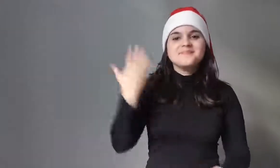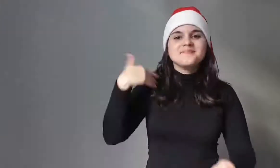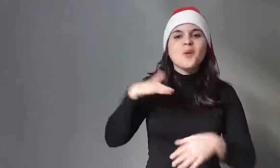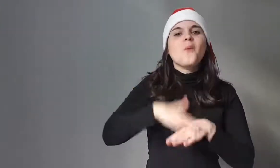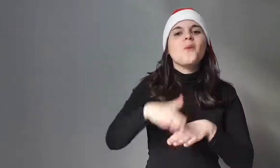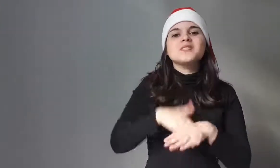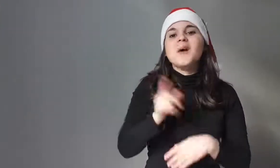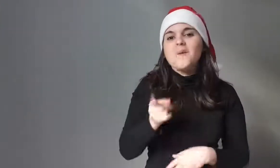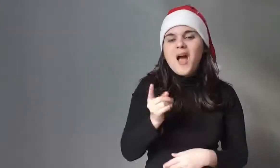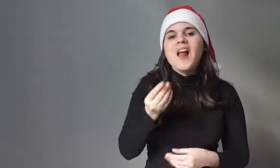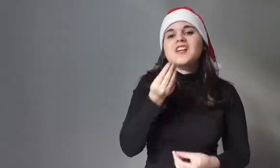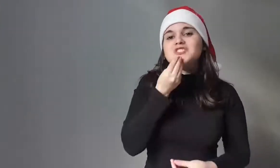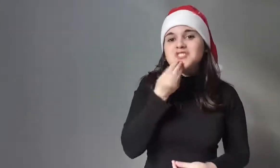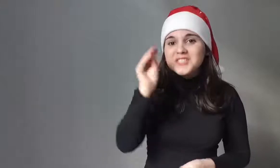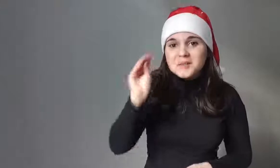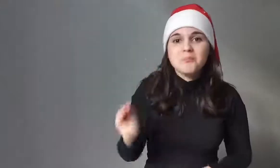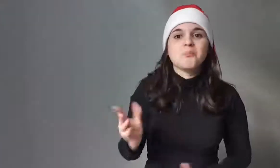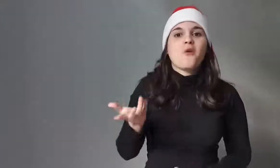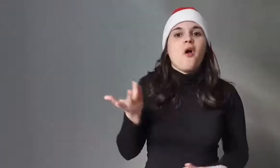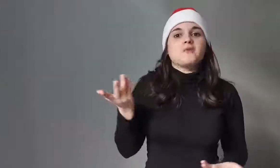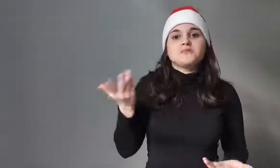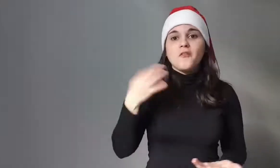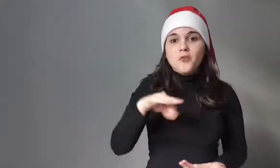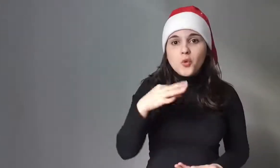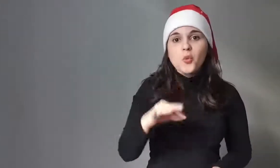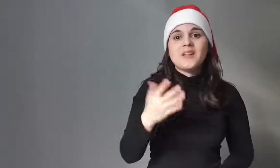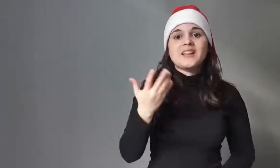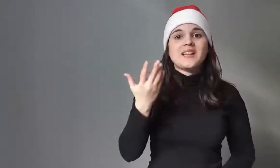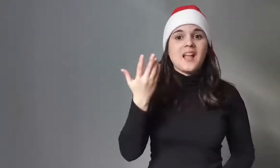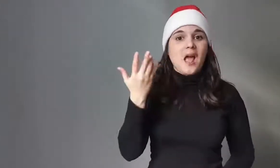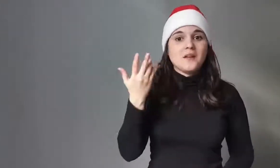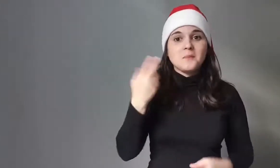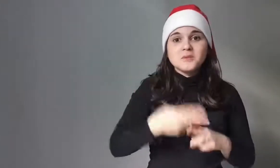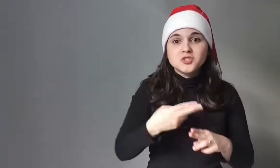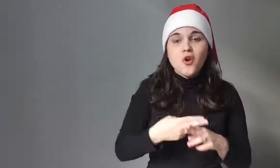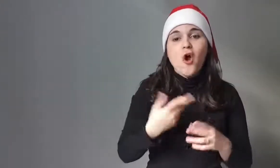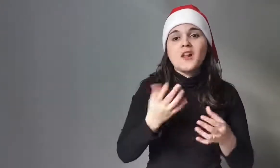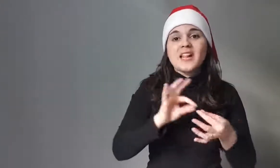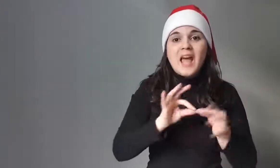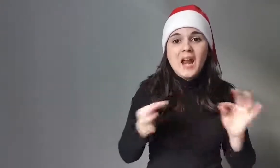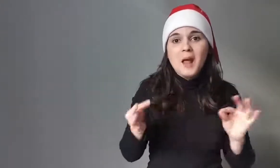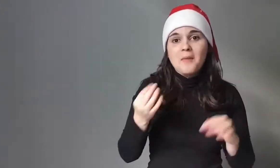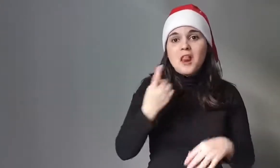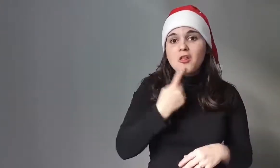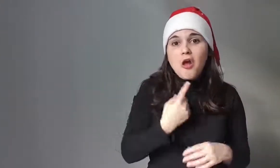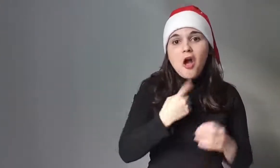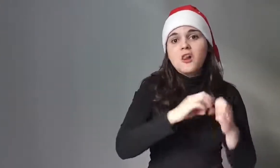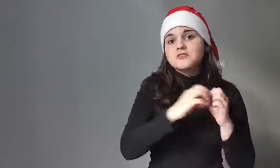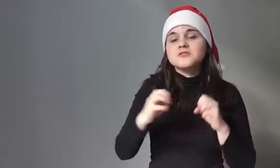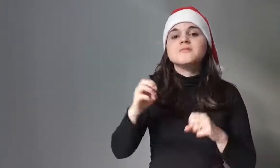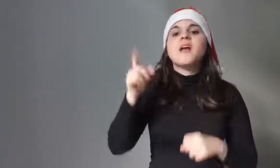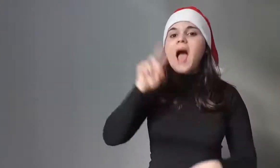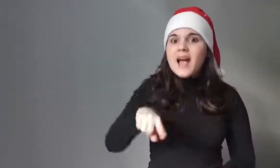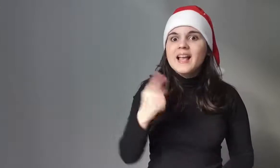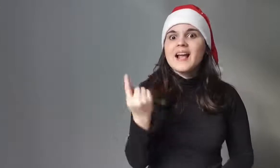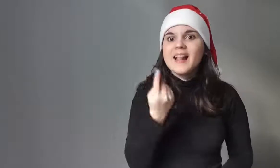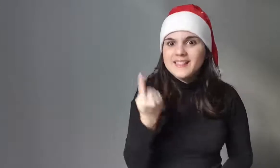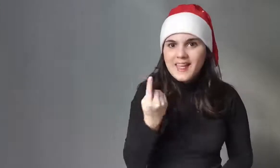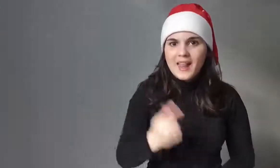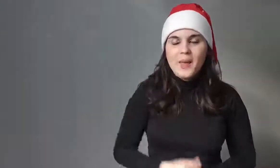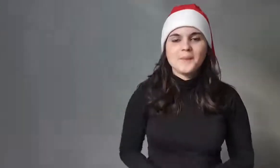Previously it was used to decorate with food, fruit, biscuits, candies, sweets and even candles.